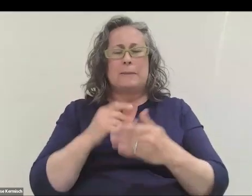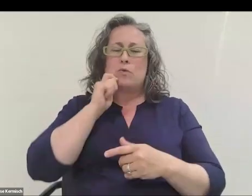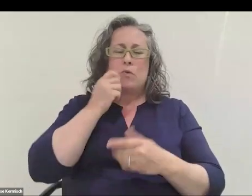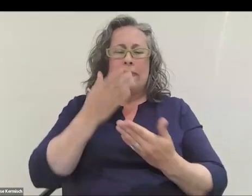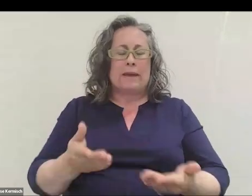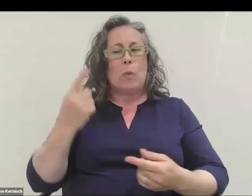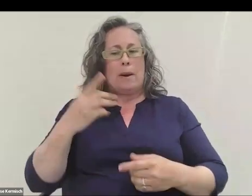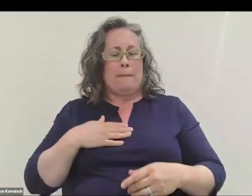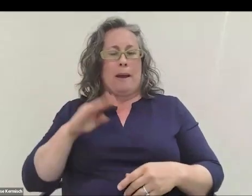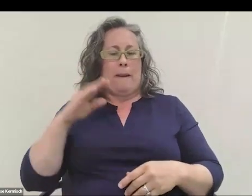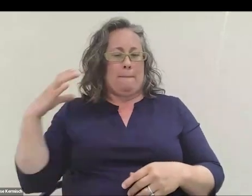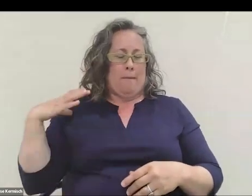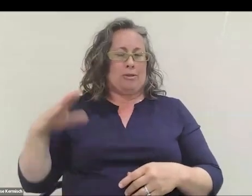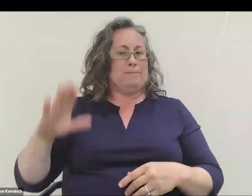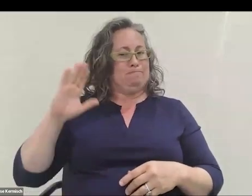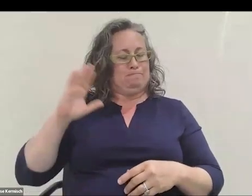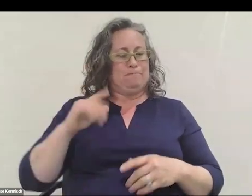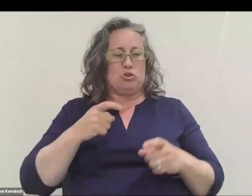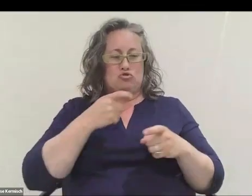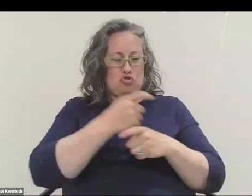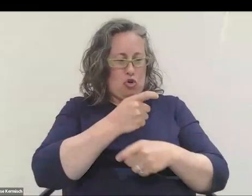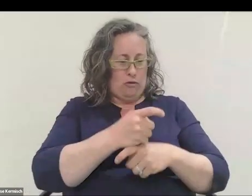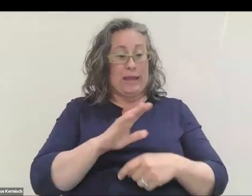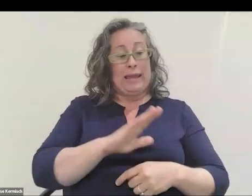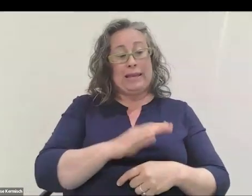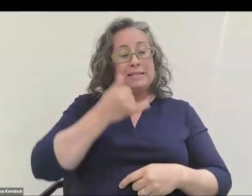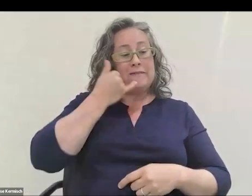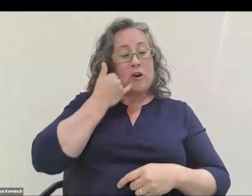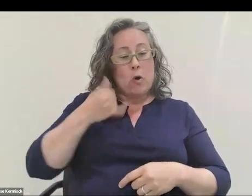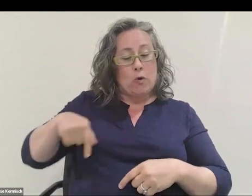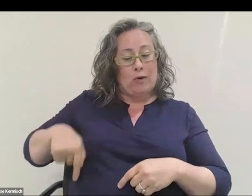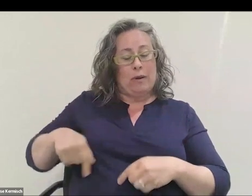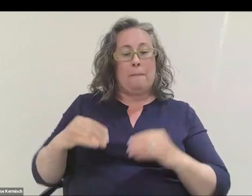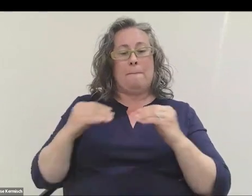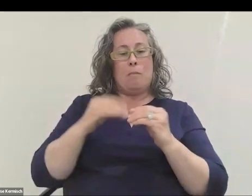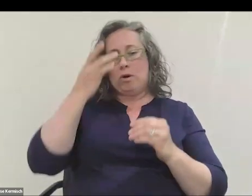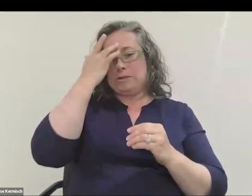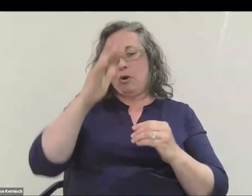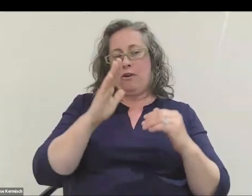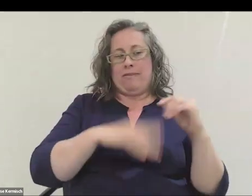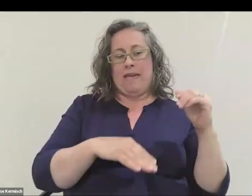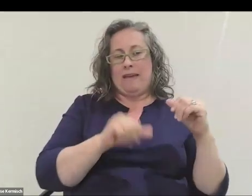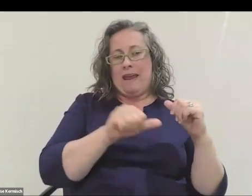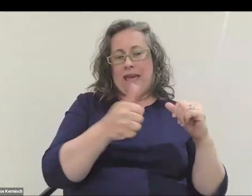used to joke that his phone in his pocket was smarter than any satellite in space. I think at the time he had